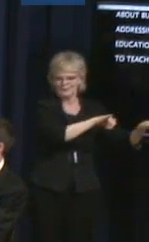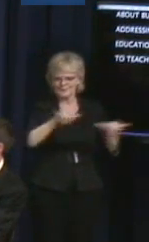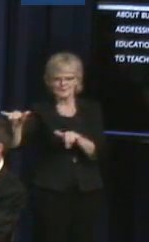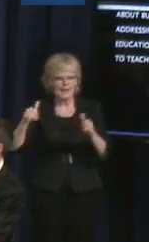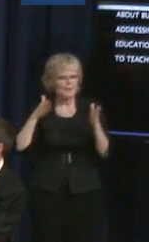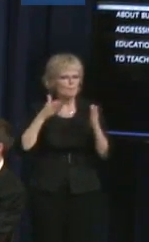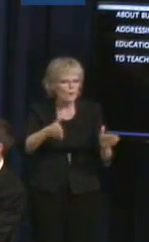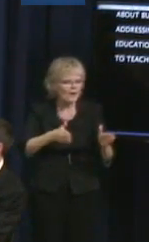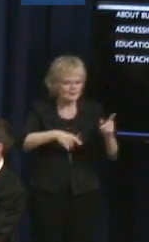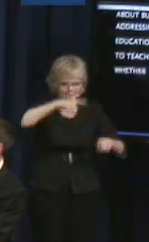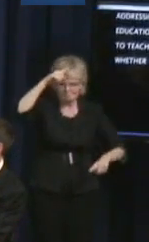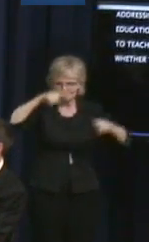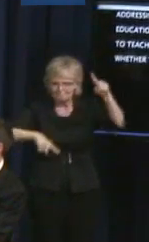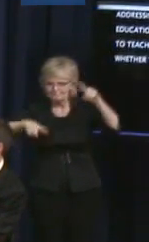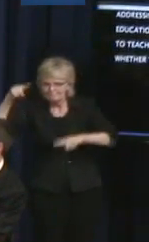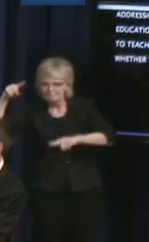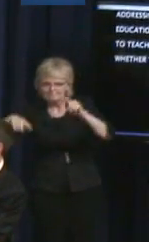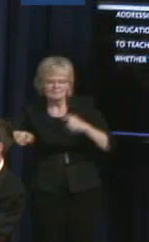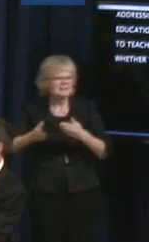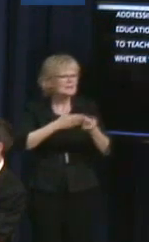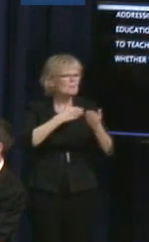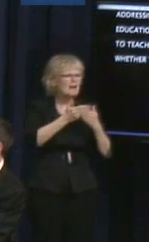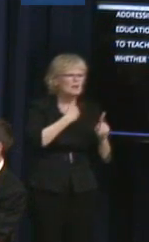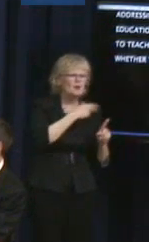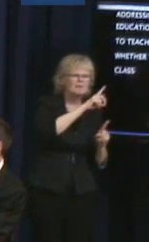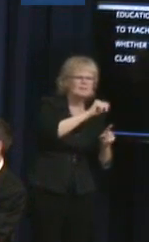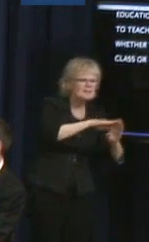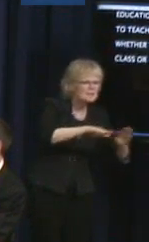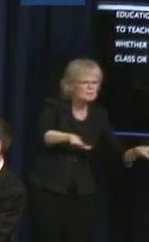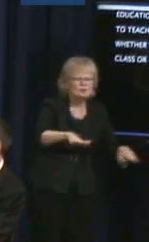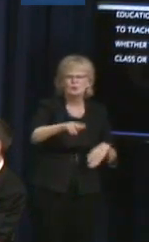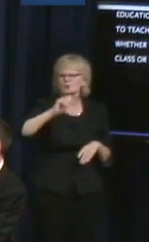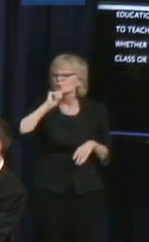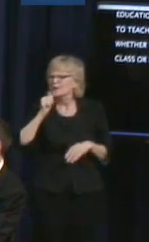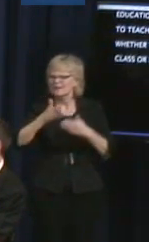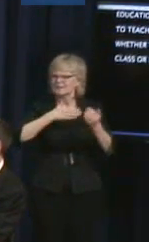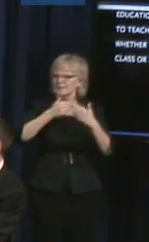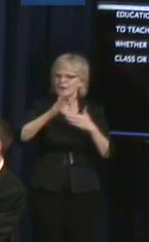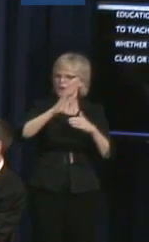any disabled children in the class or not. Doesn't matter. All children do not learn the same way.